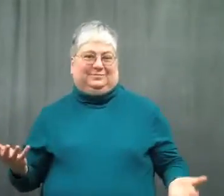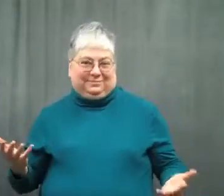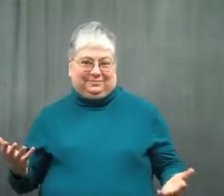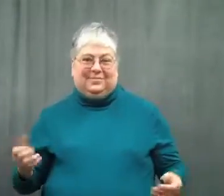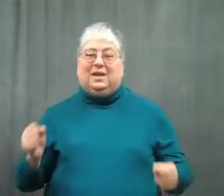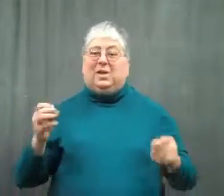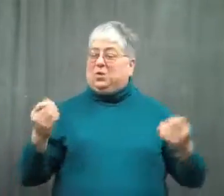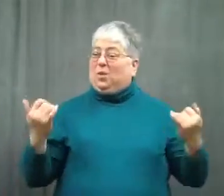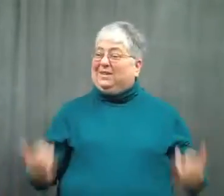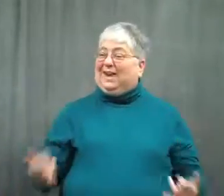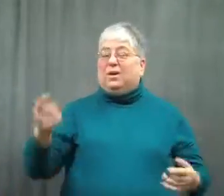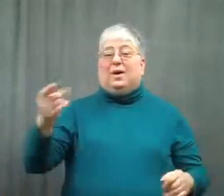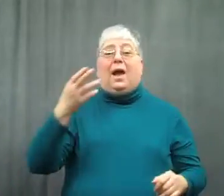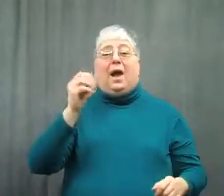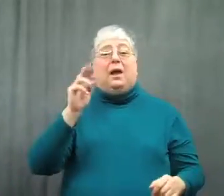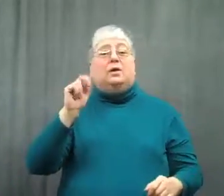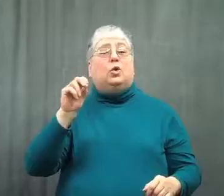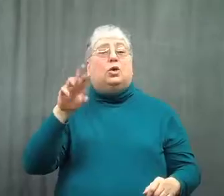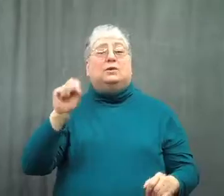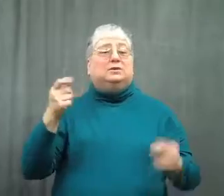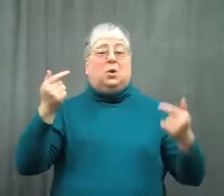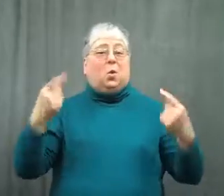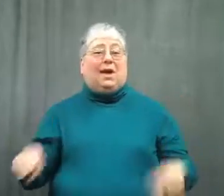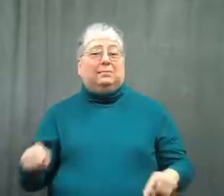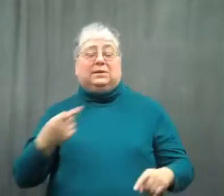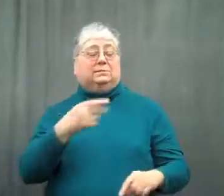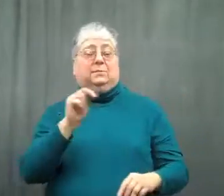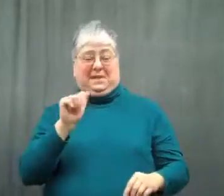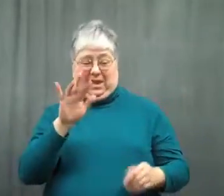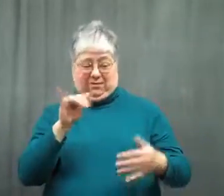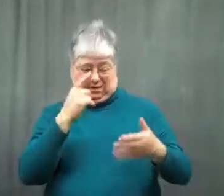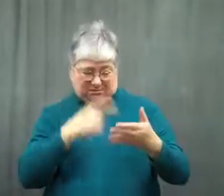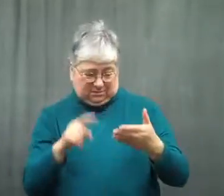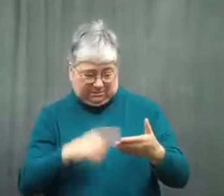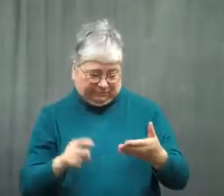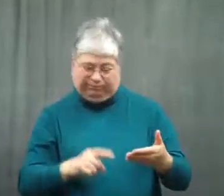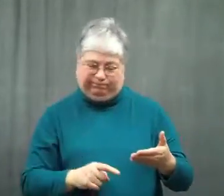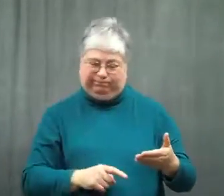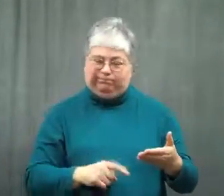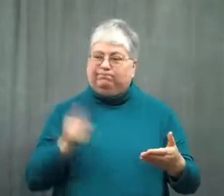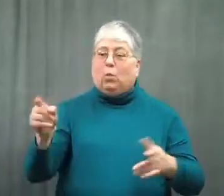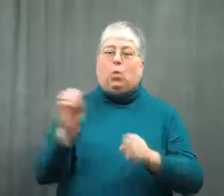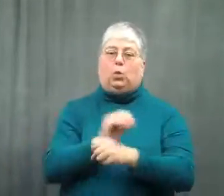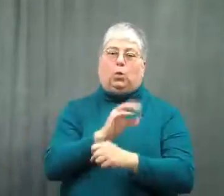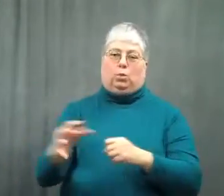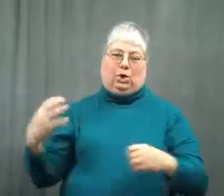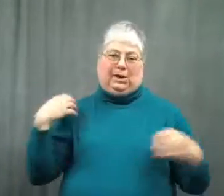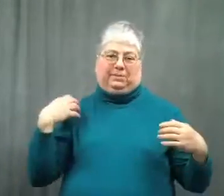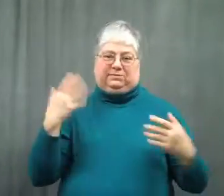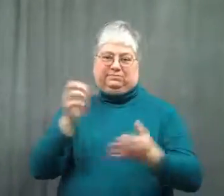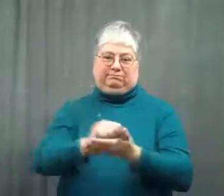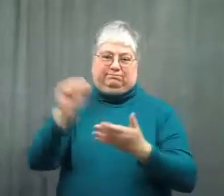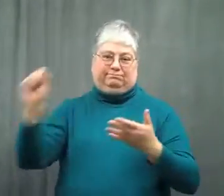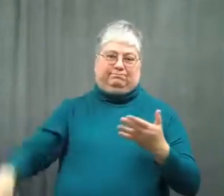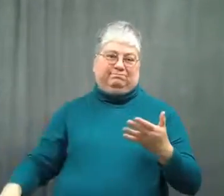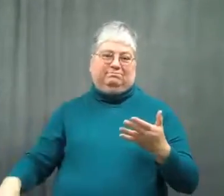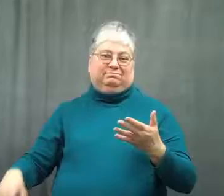Upon investigation, the Navy removed Honors from his post on the ship.